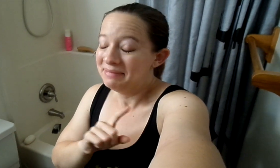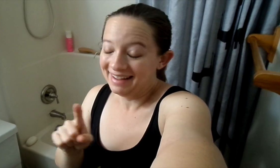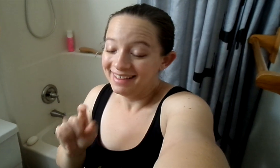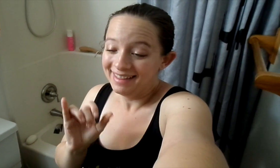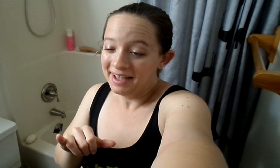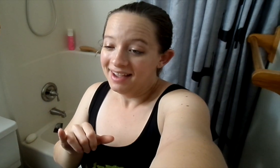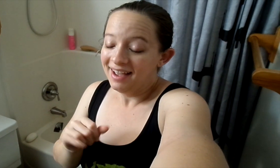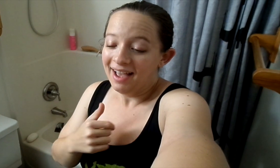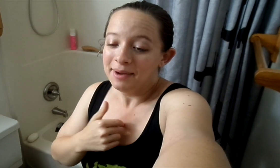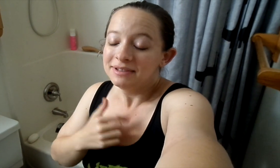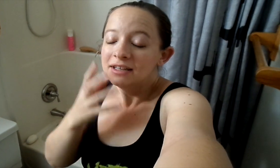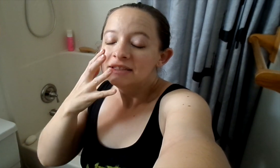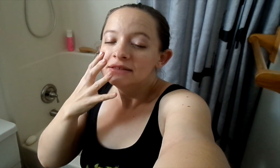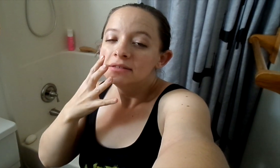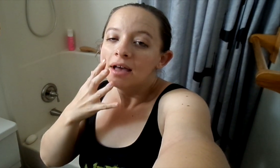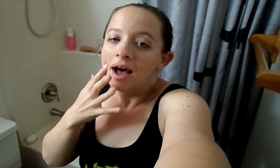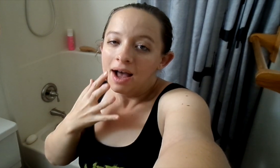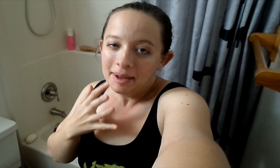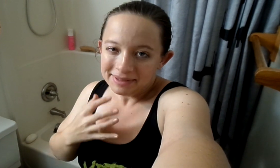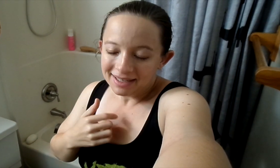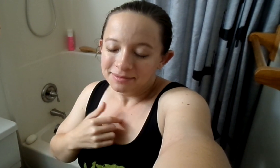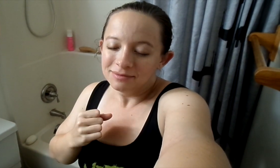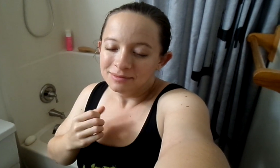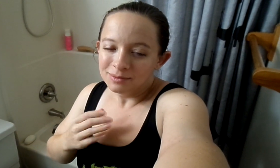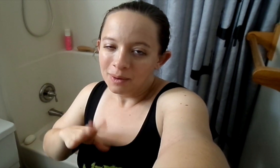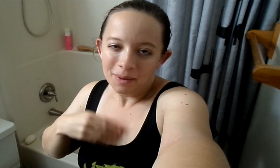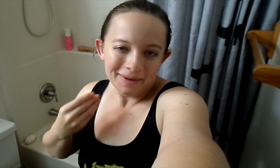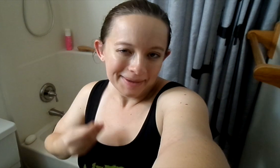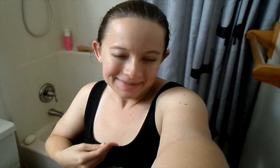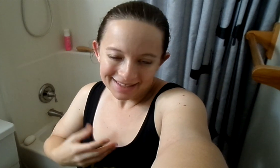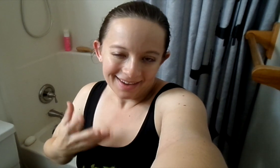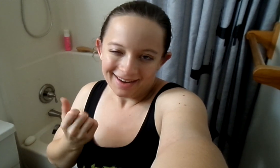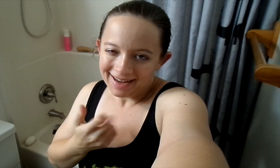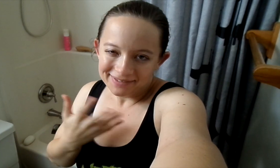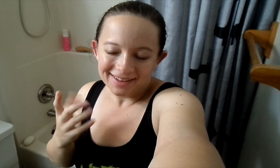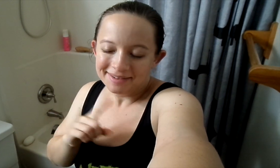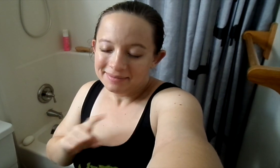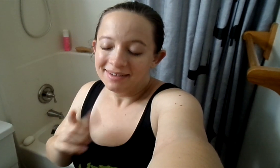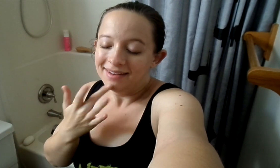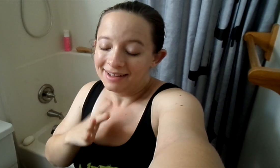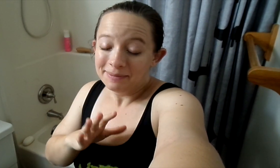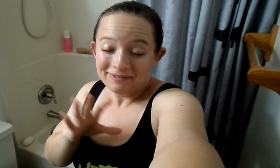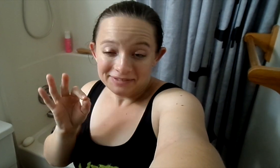But, just... I was SOBBING. I was so upset about everything,